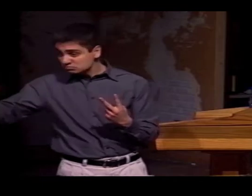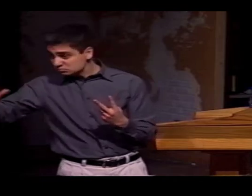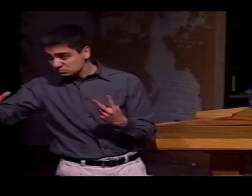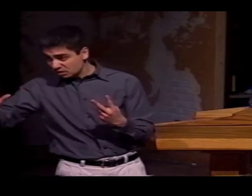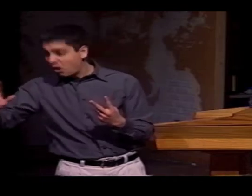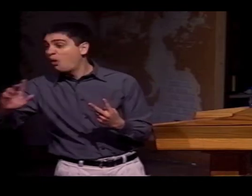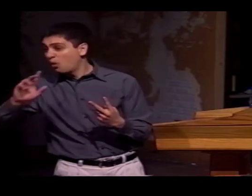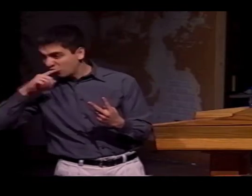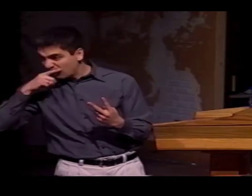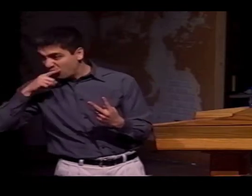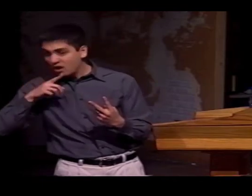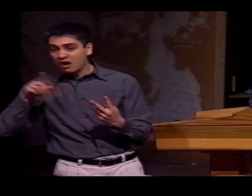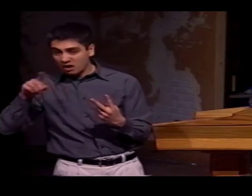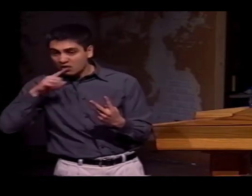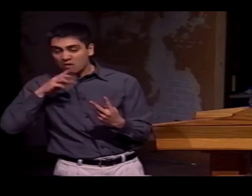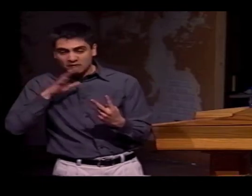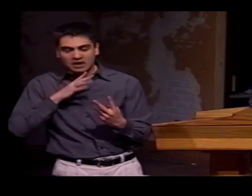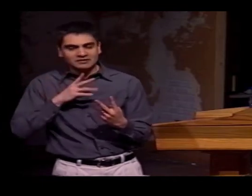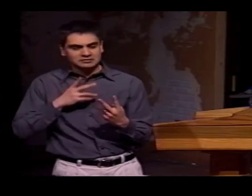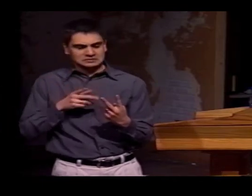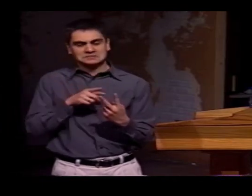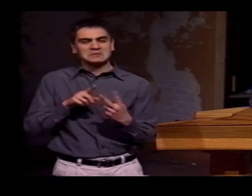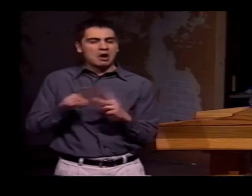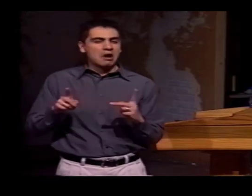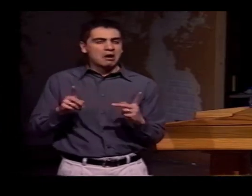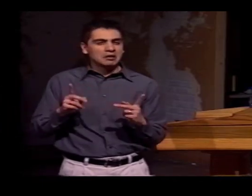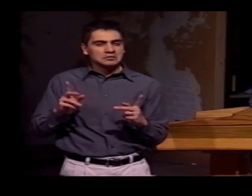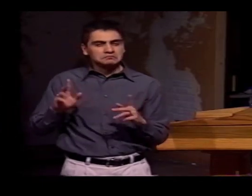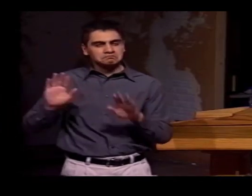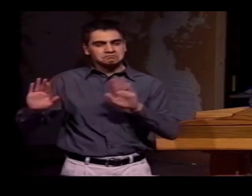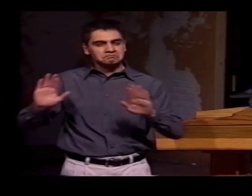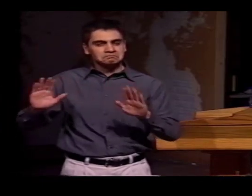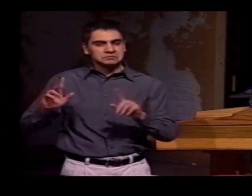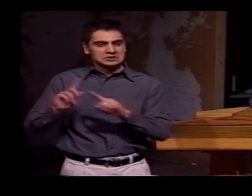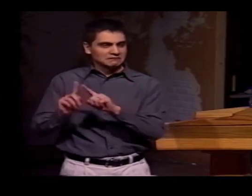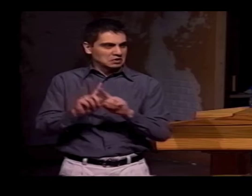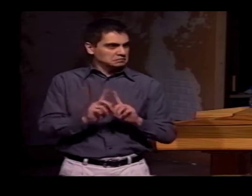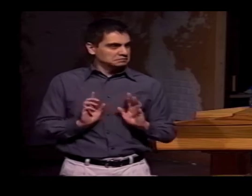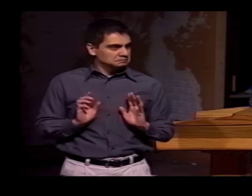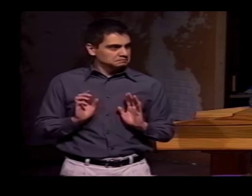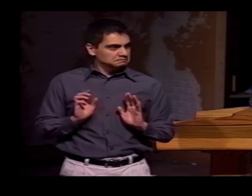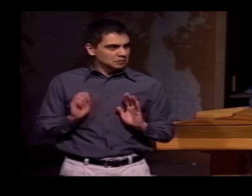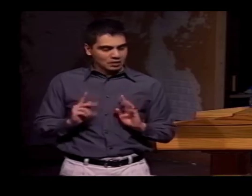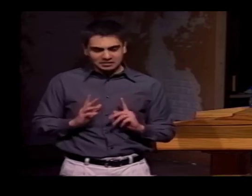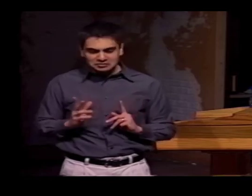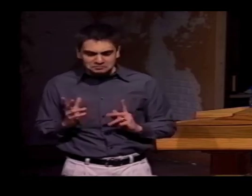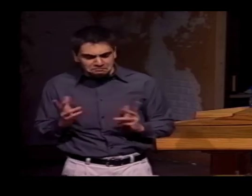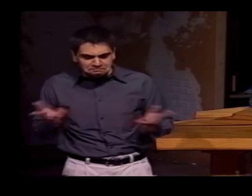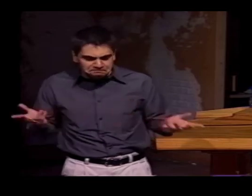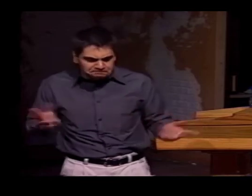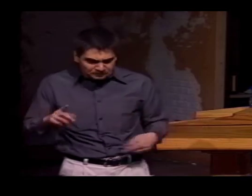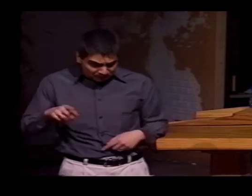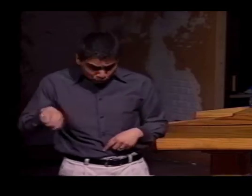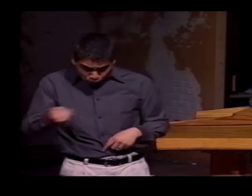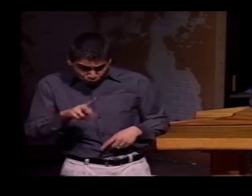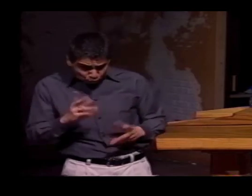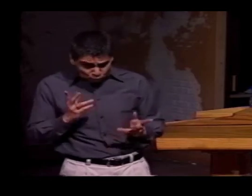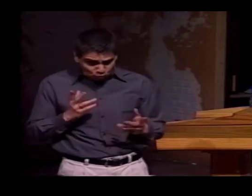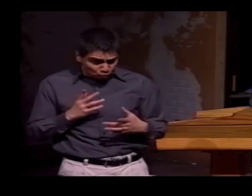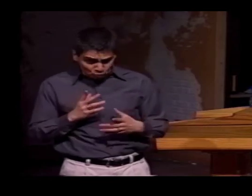OTHER PEOPLE HAD DIFFERENT EXPERIENCES. "DID YOU EAT CORN? DID YOU EAT FLOUR?" SO THAT WAS THE KIND OF THINGS THAT THEY WOULD DISCUSS.